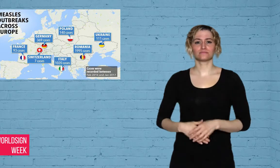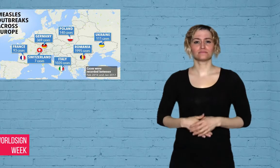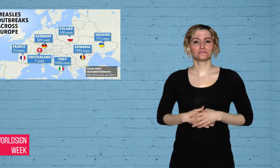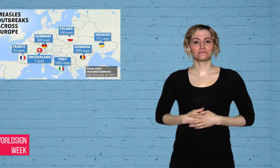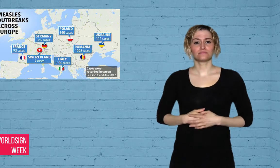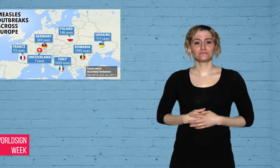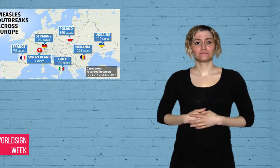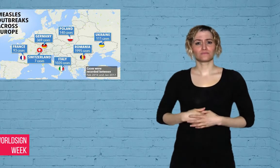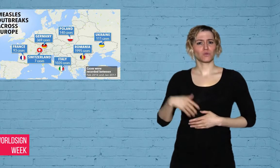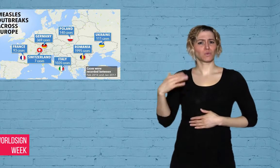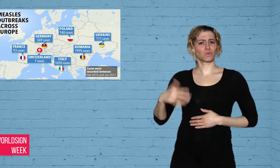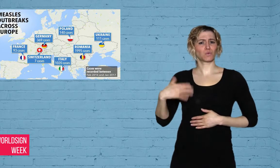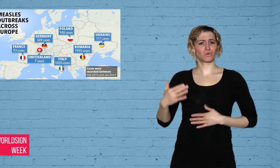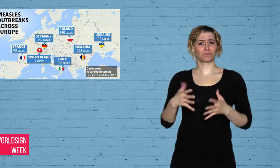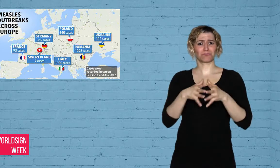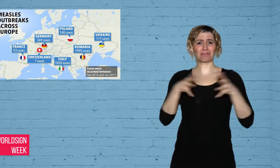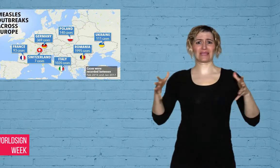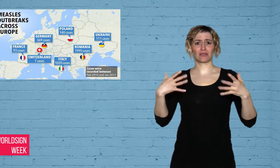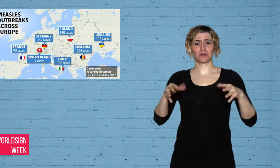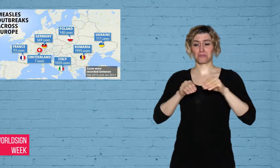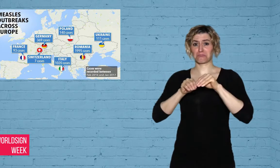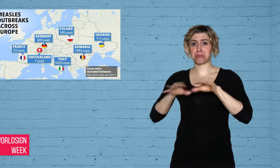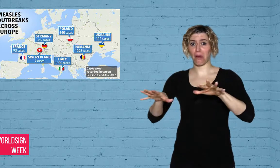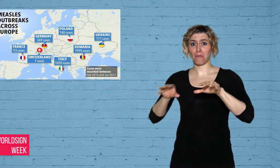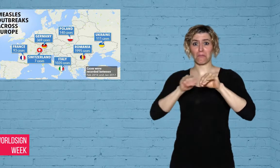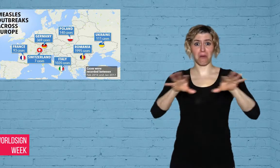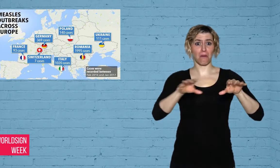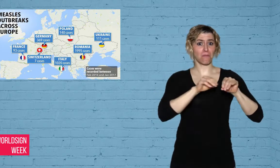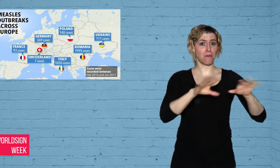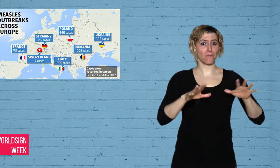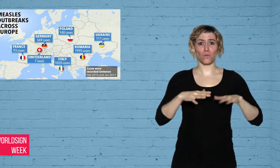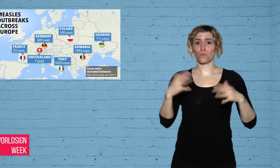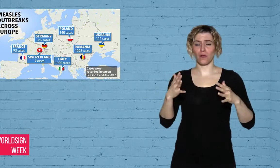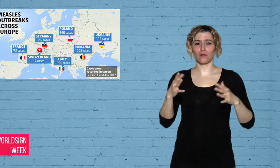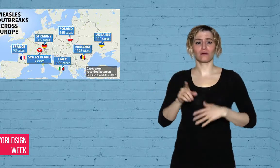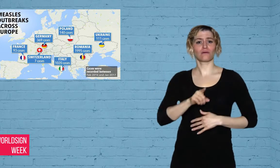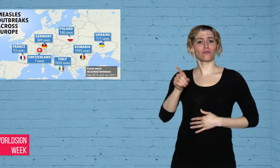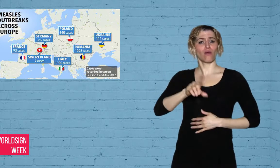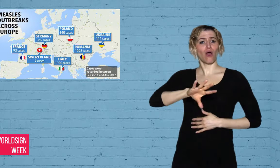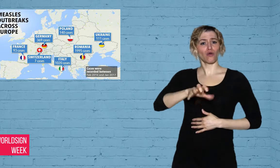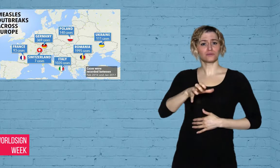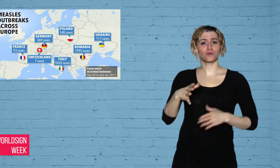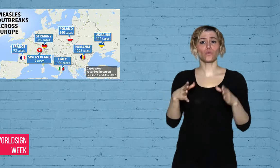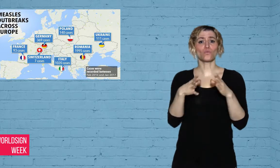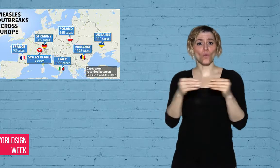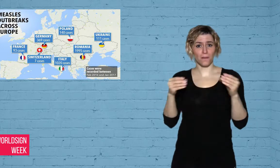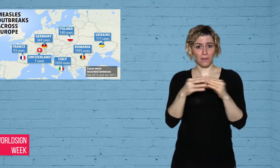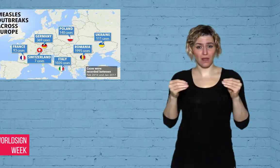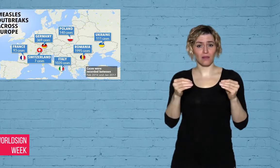The biggest outbreaks are in Romania